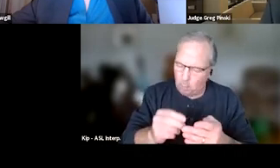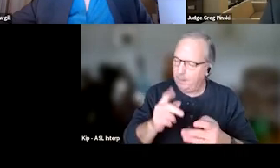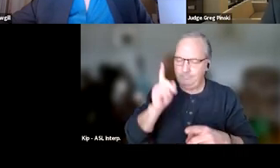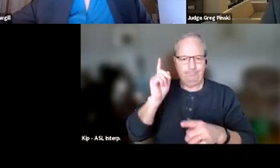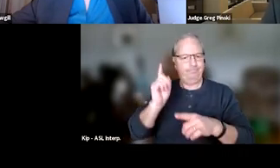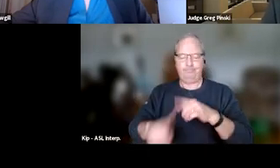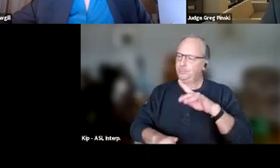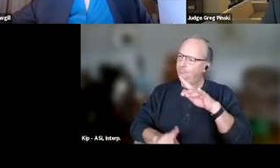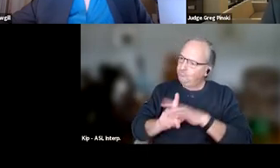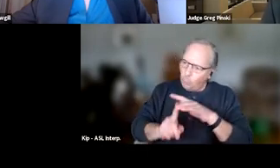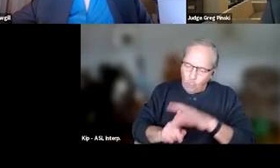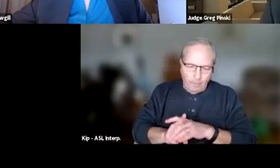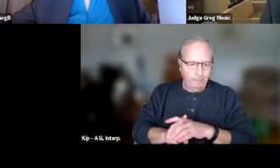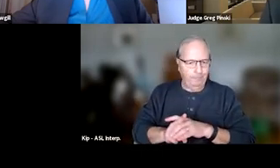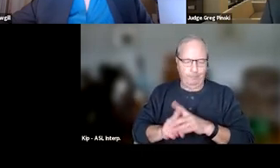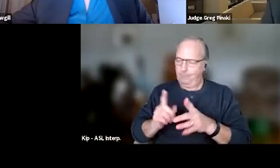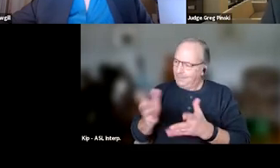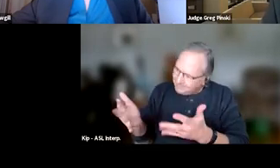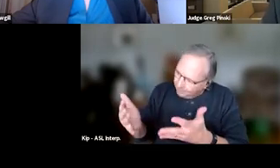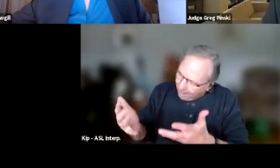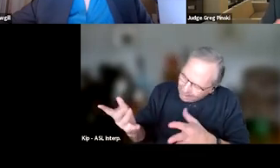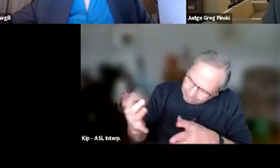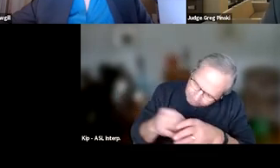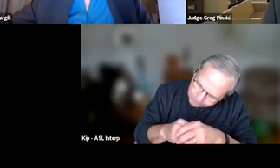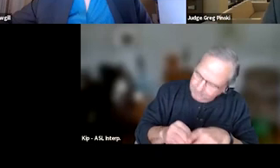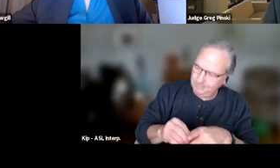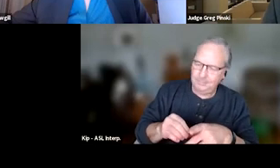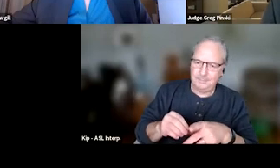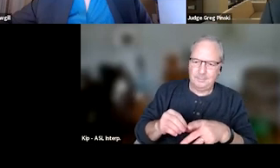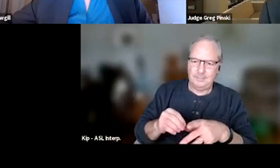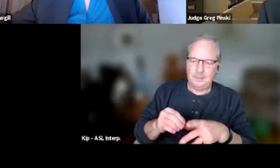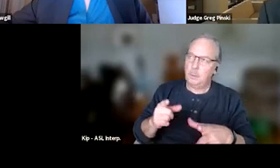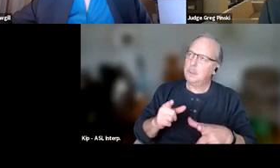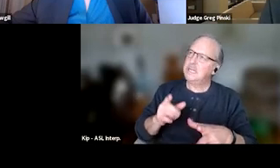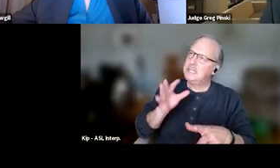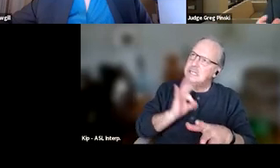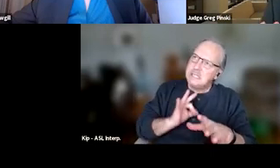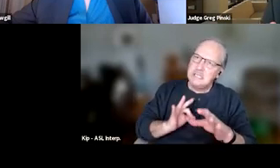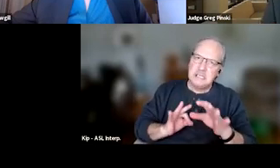couldn't get him to engage, and, really, we're at the end of our rope